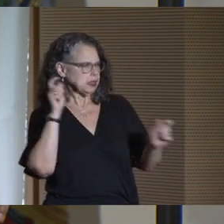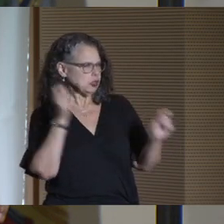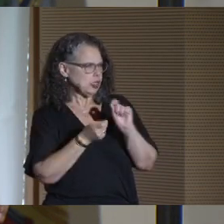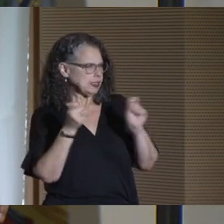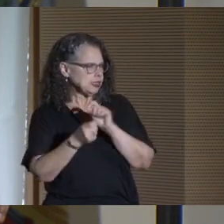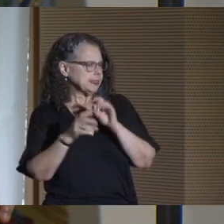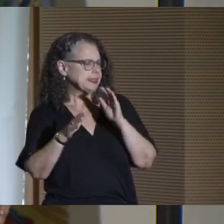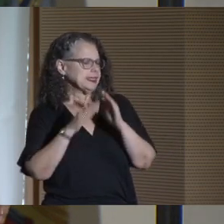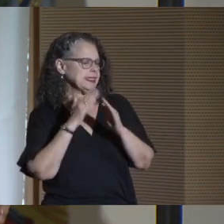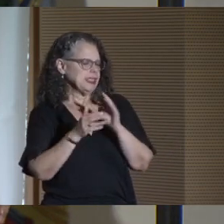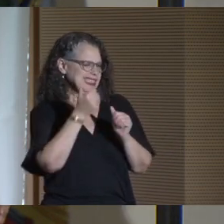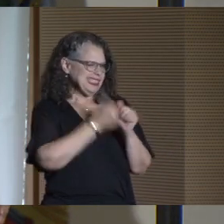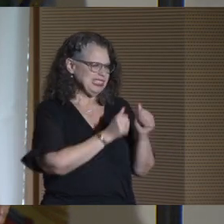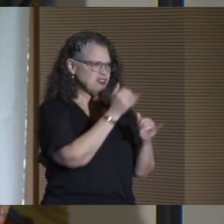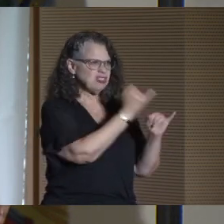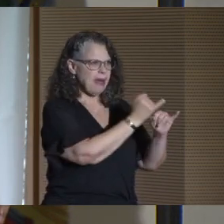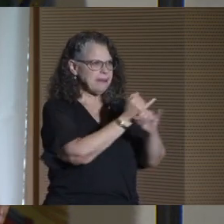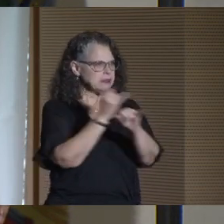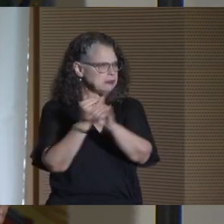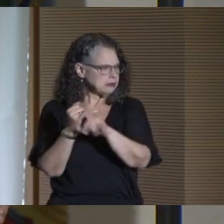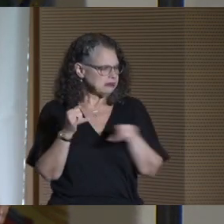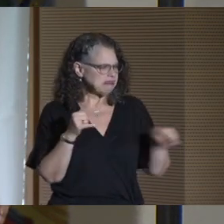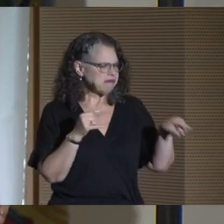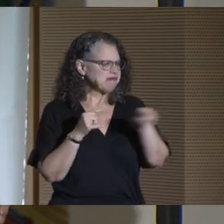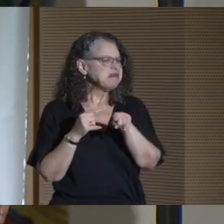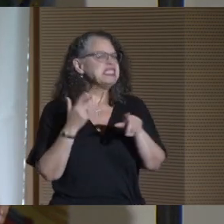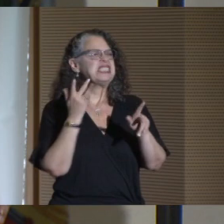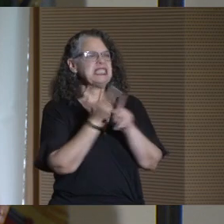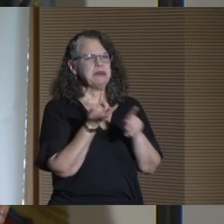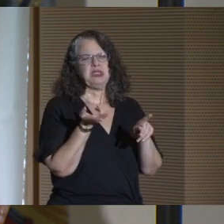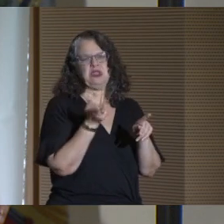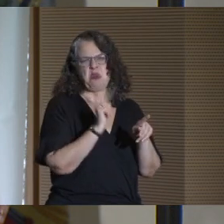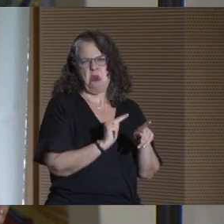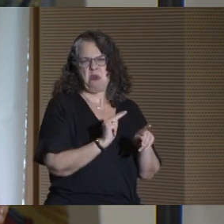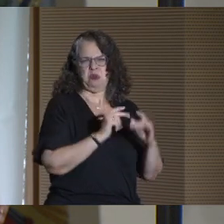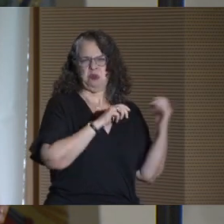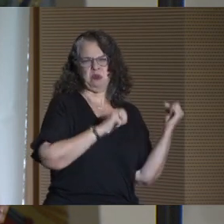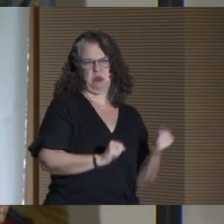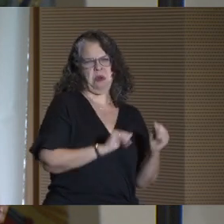With each campus maintaining a robust sense of identity.